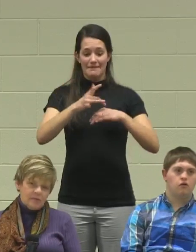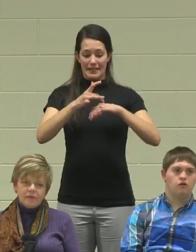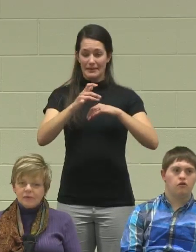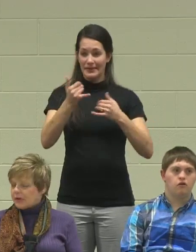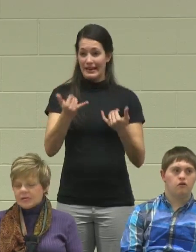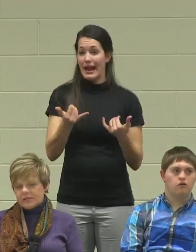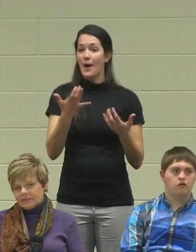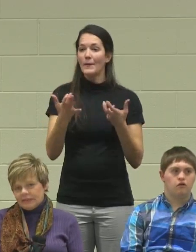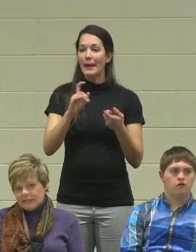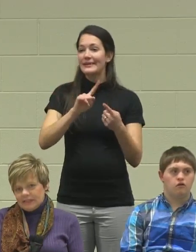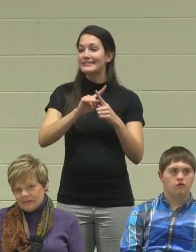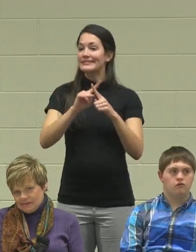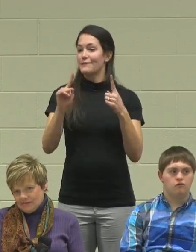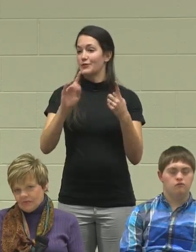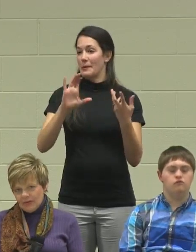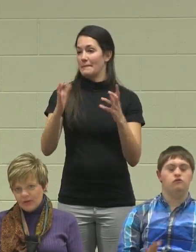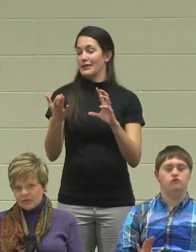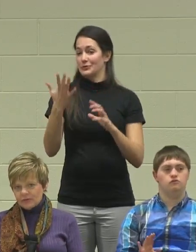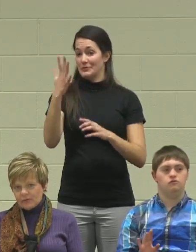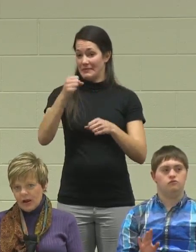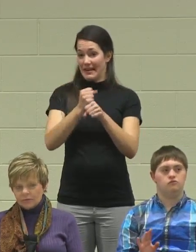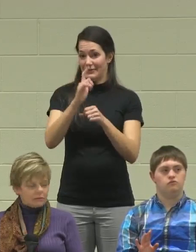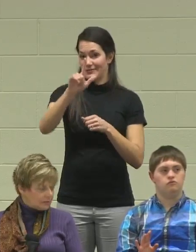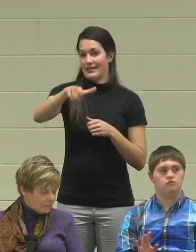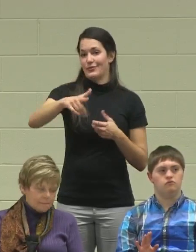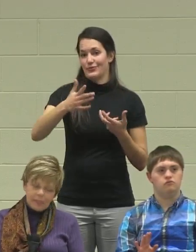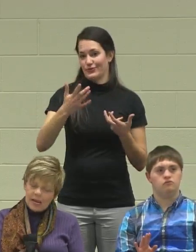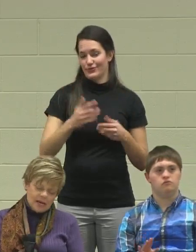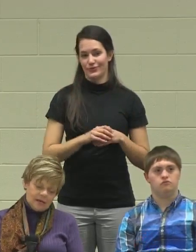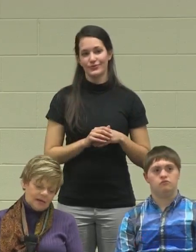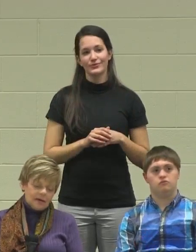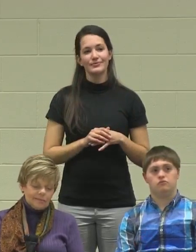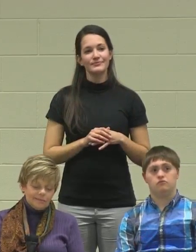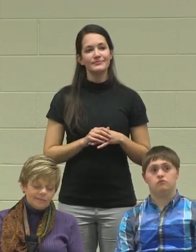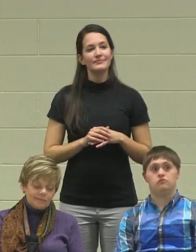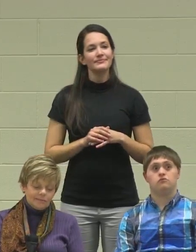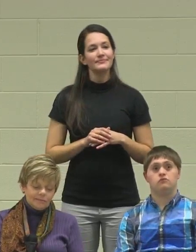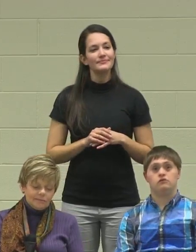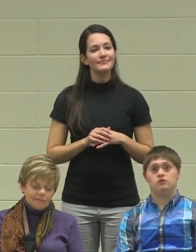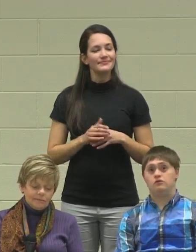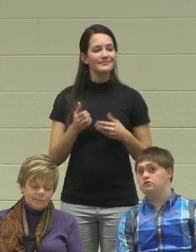may be very different than five years from now.